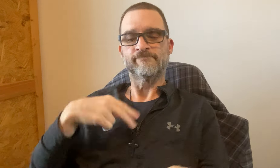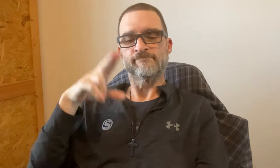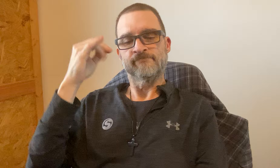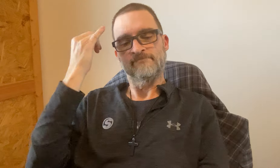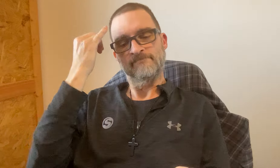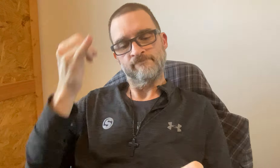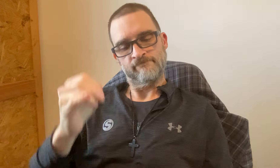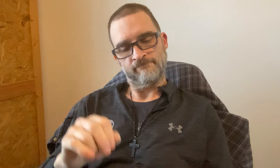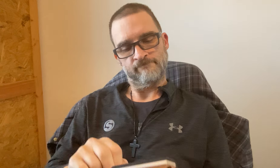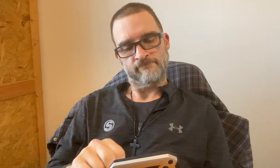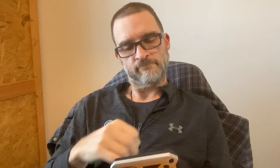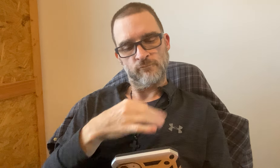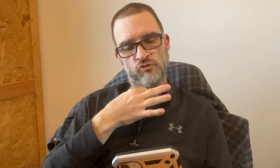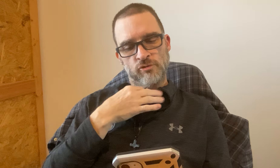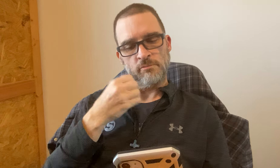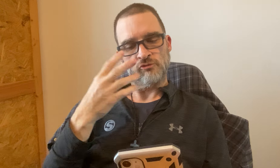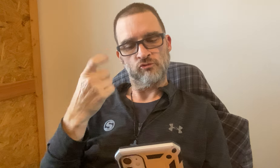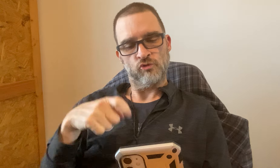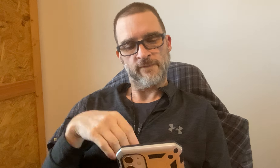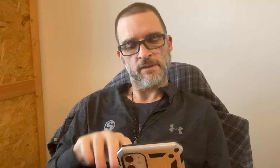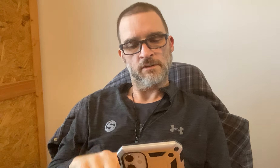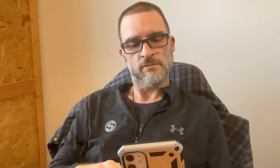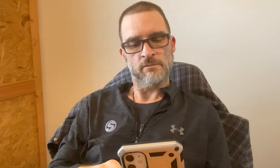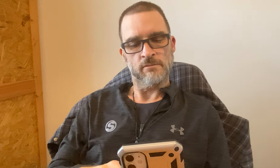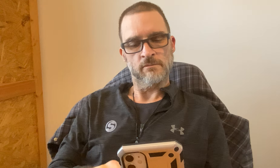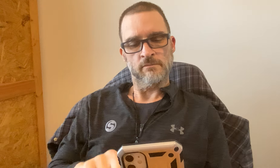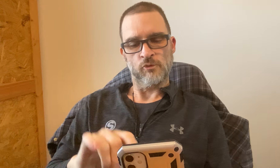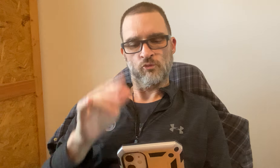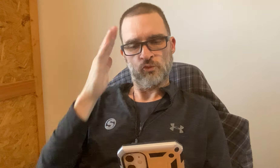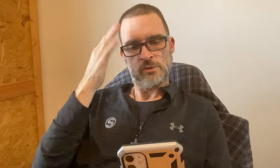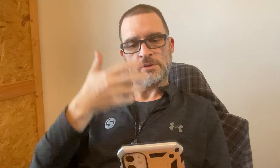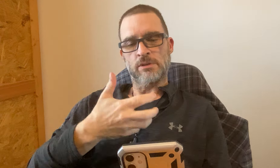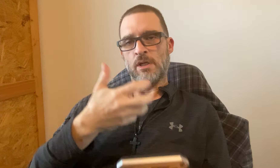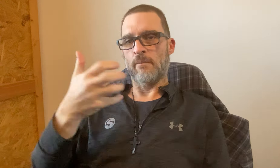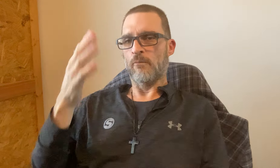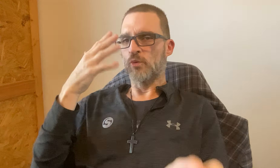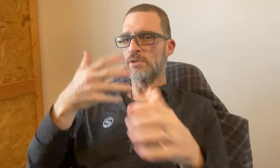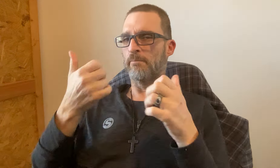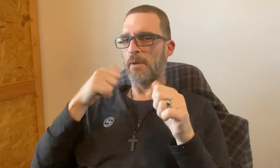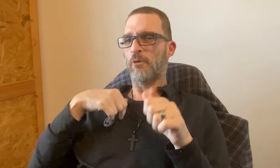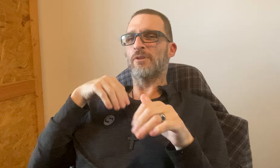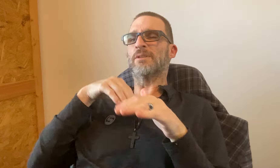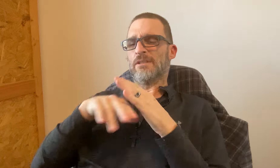For this festival costs, I have no idea. I'm curious how much it costs. *I'll find it* I know it's separate event.